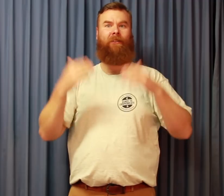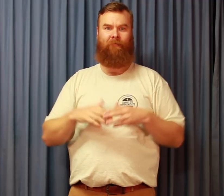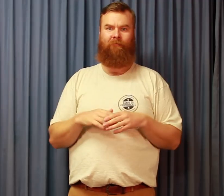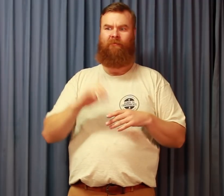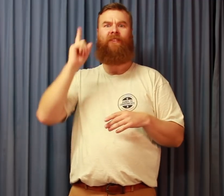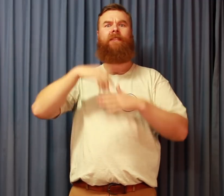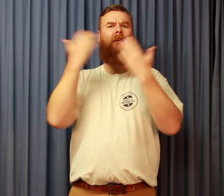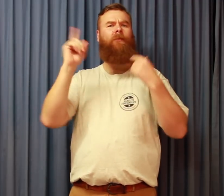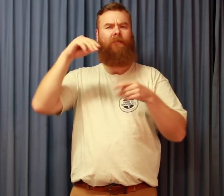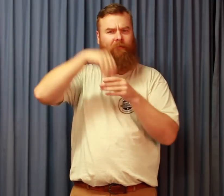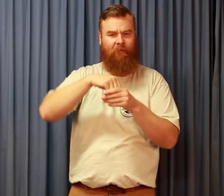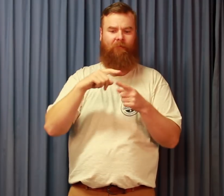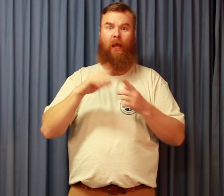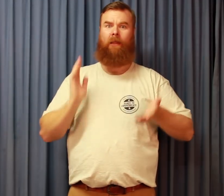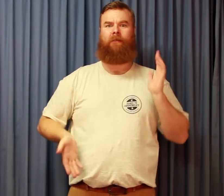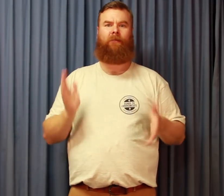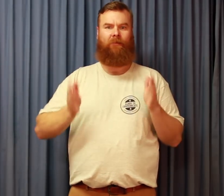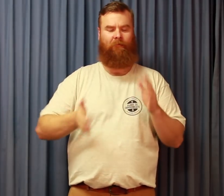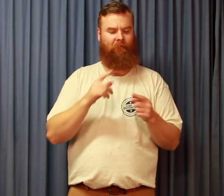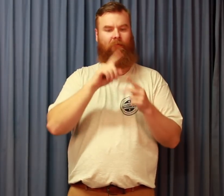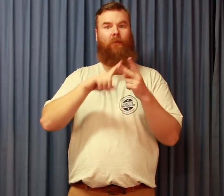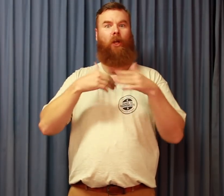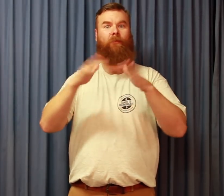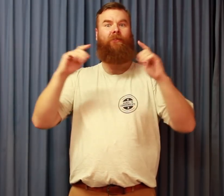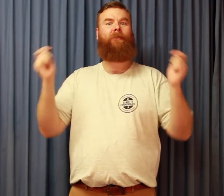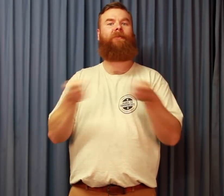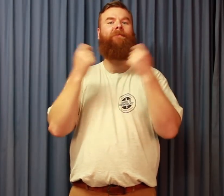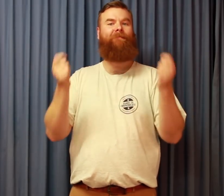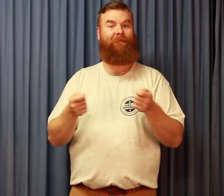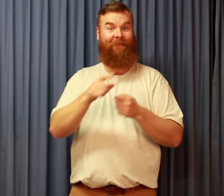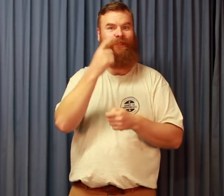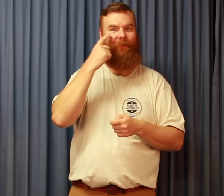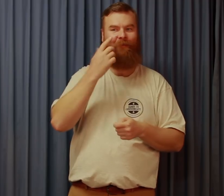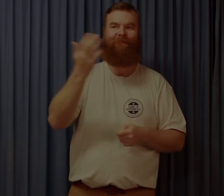Involved today were athletics, and also the opening ceremony. Let’s take a look…